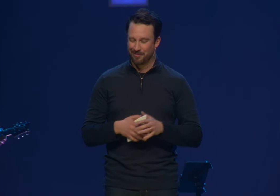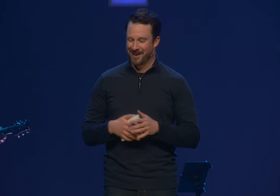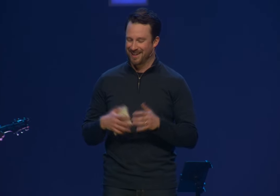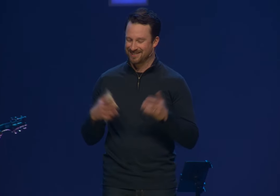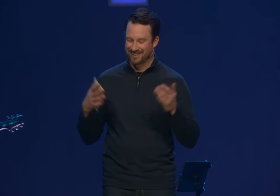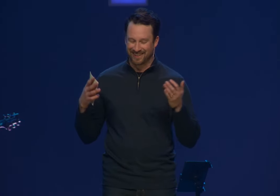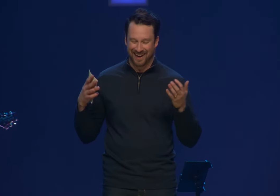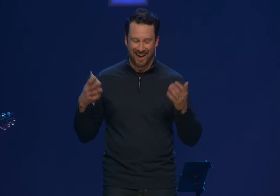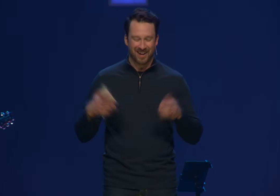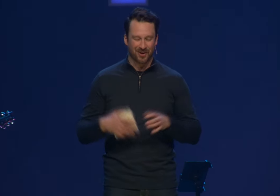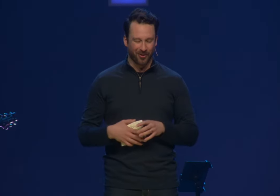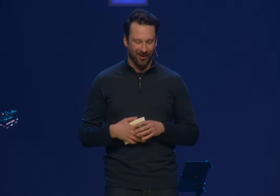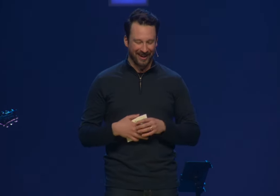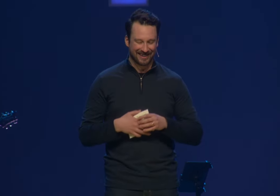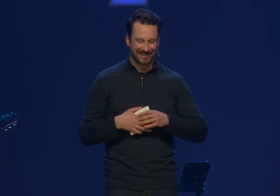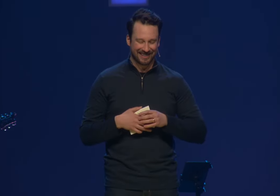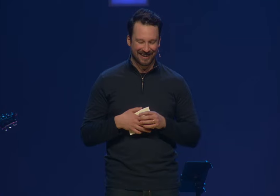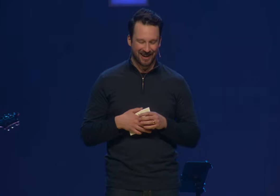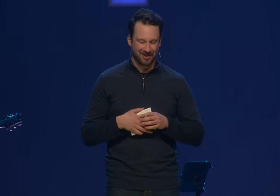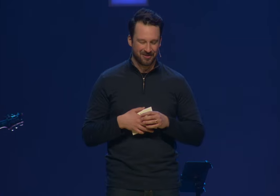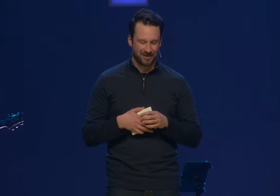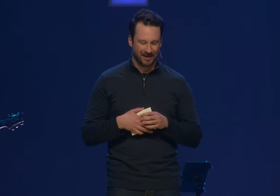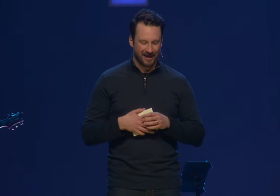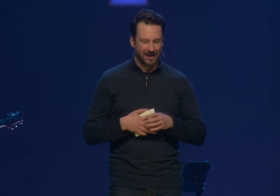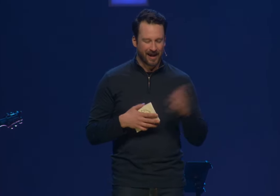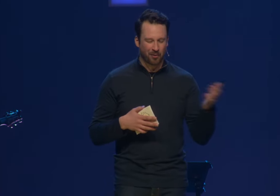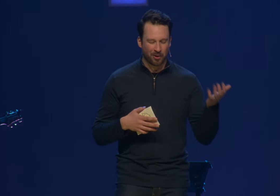amazing, great love.